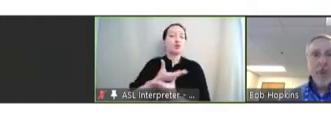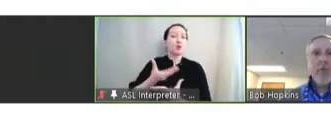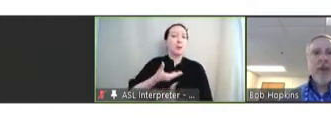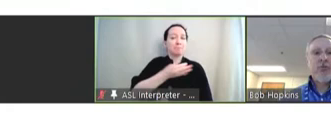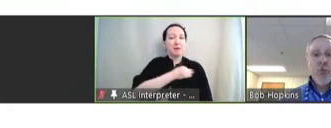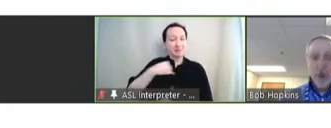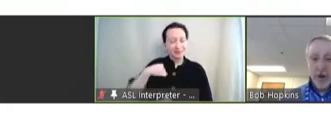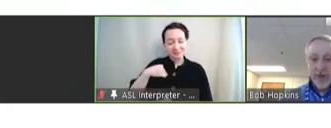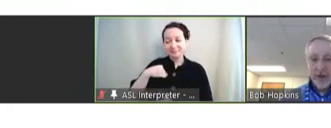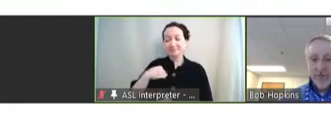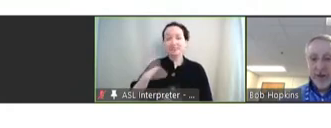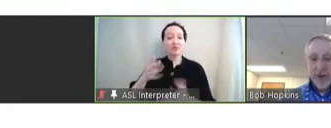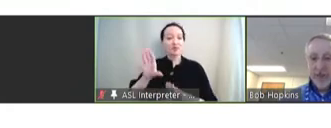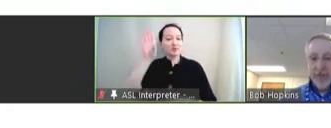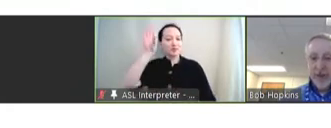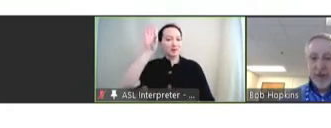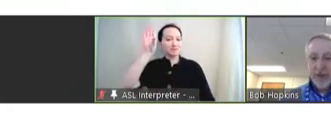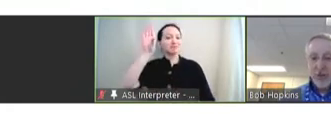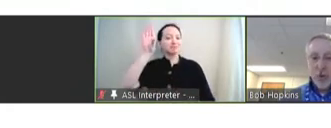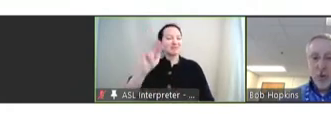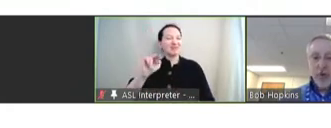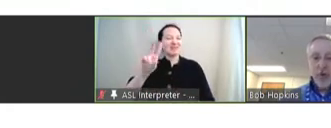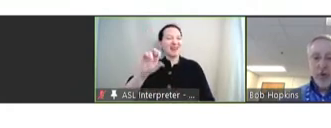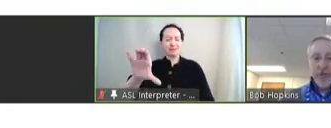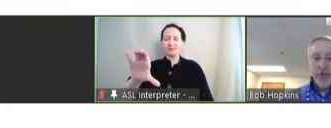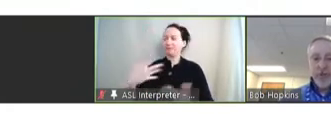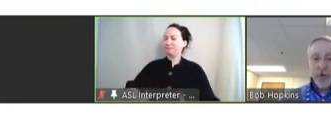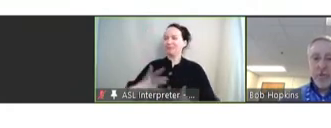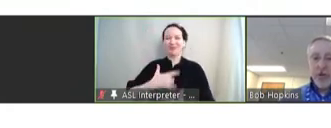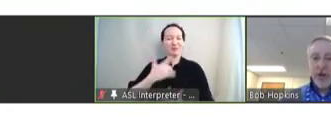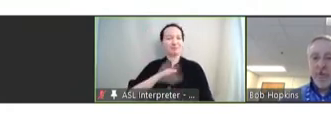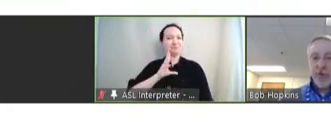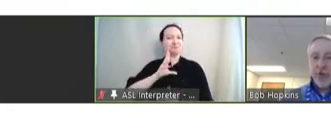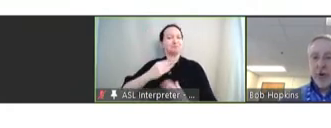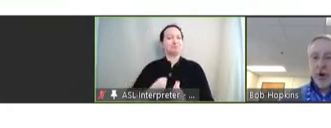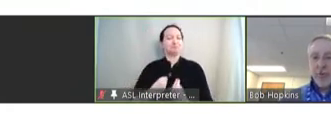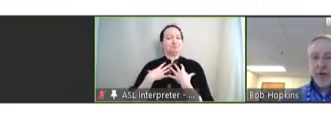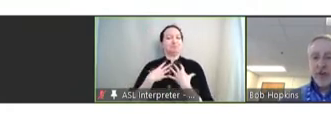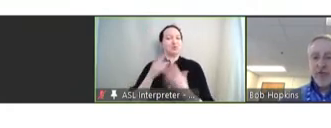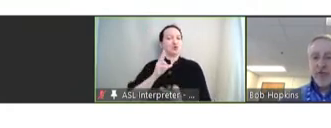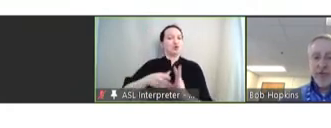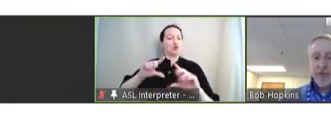being sworn into NVAC. It's rewarding to join this group and to help further our immunization system.